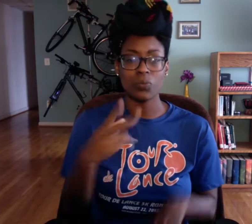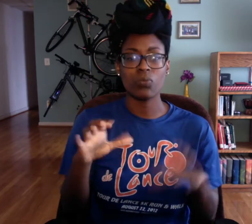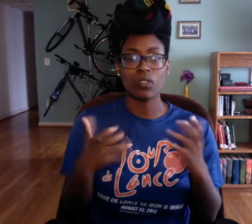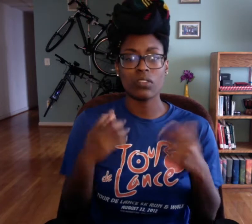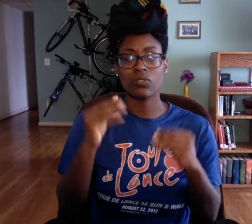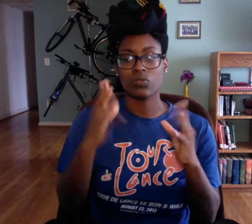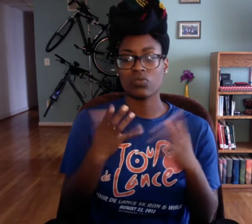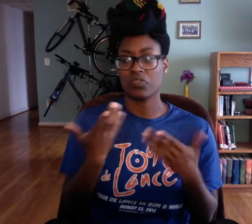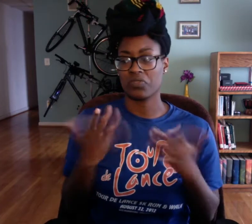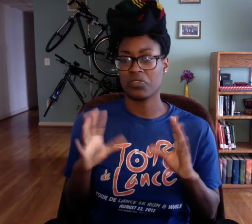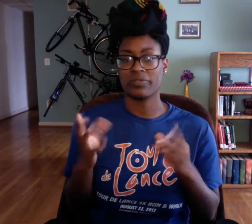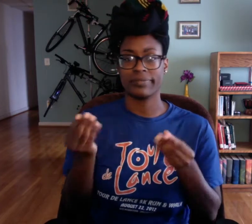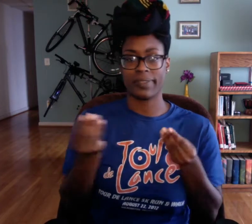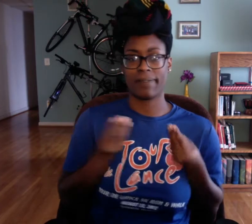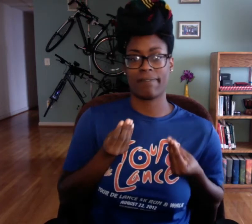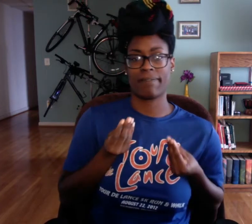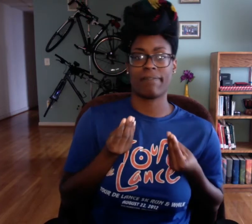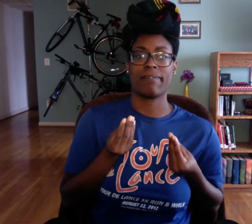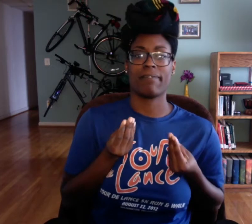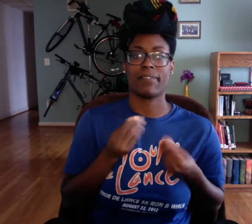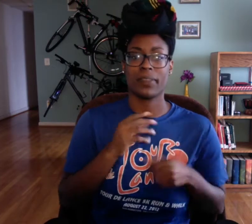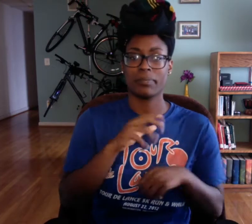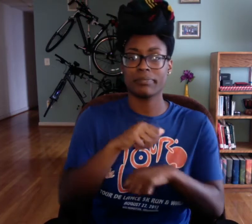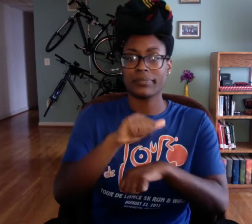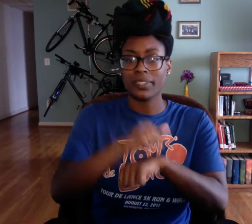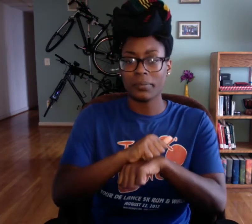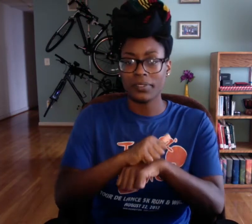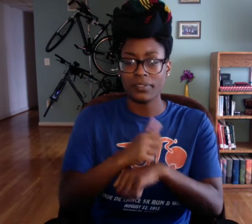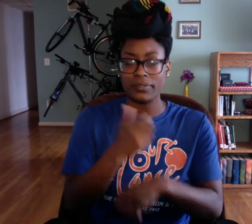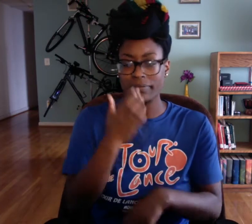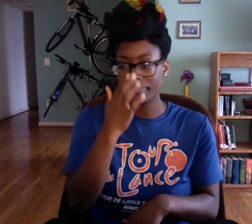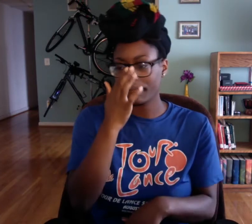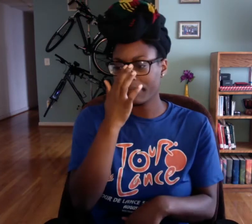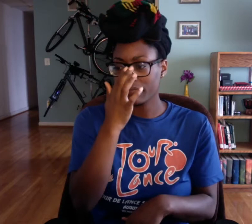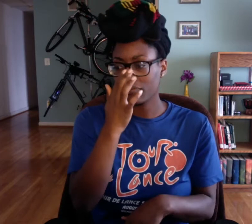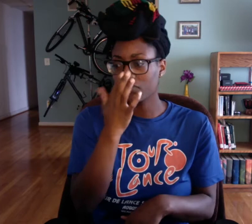of pages everyday. You know just those 2 classes, the teachers they gave us a few assignments.